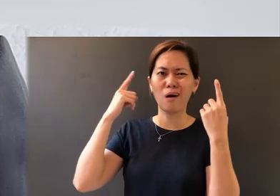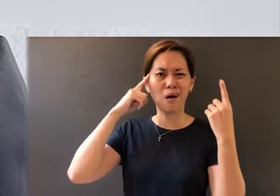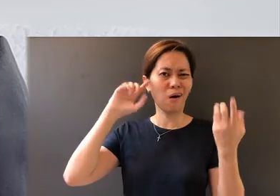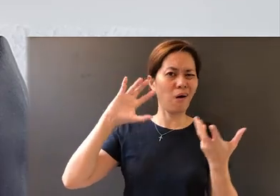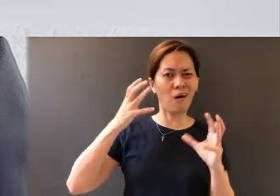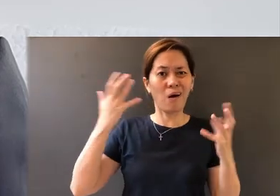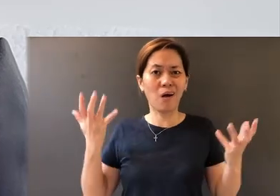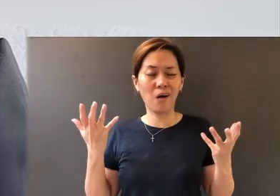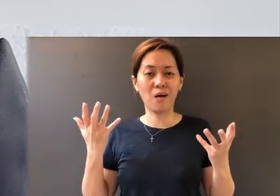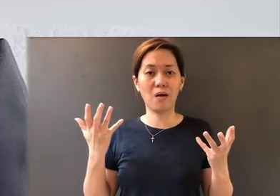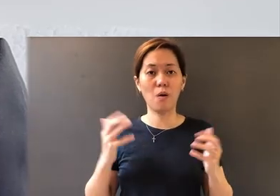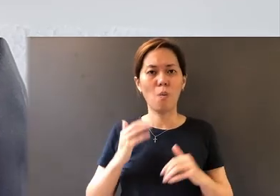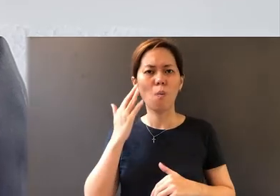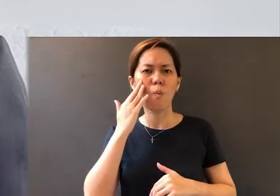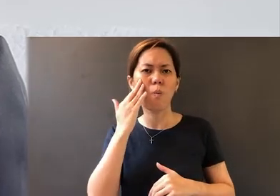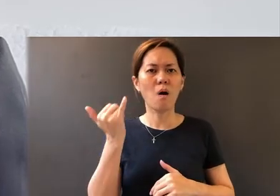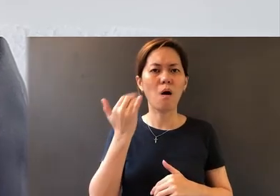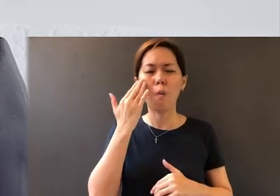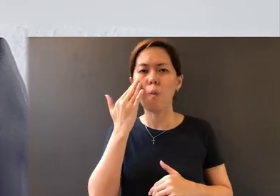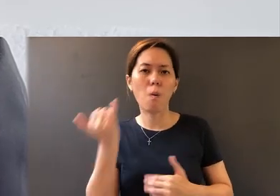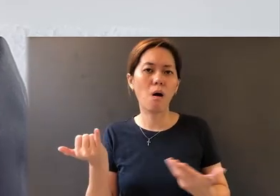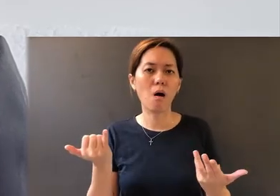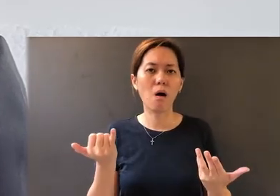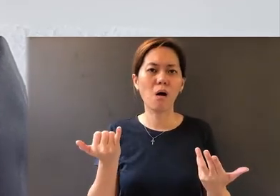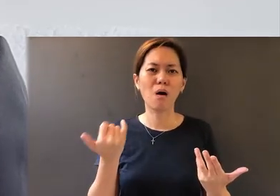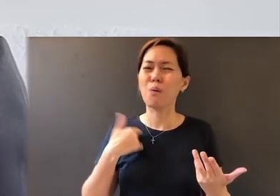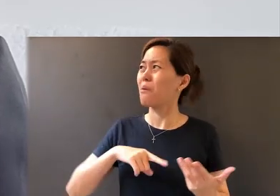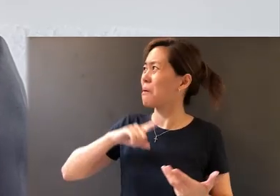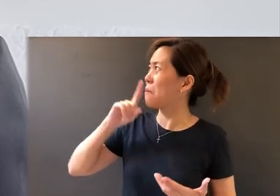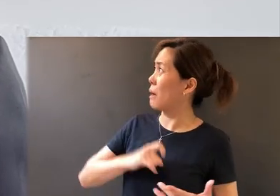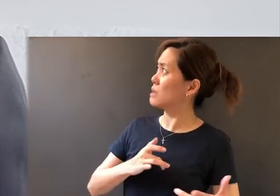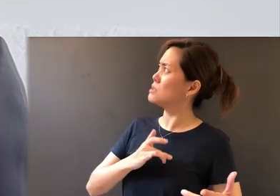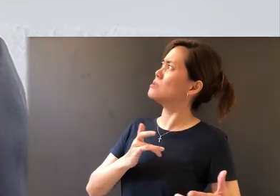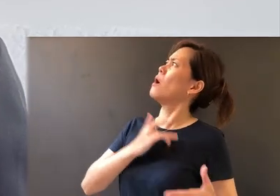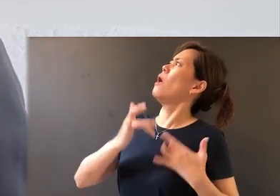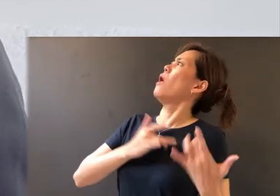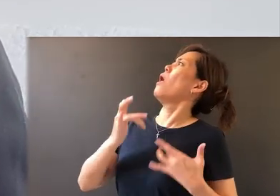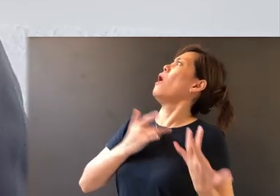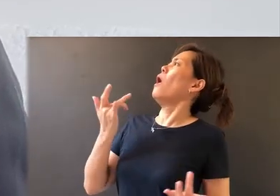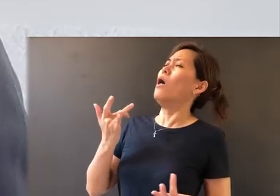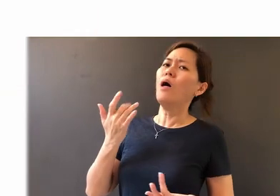And why do we need to be joyful in trials?